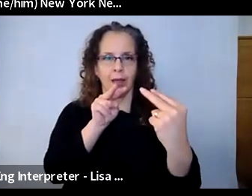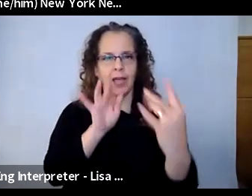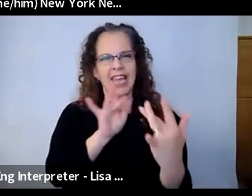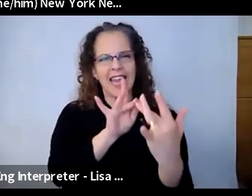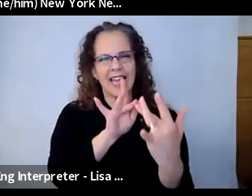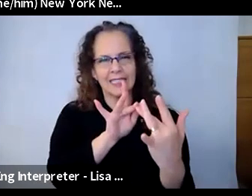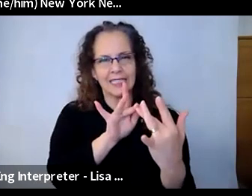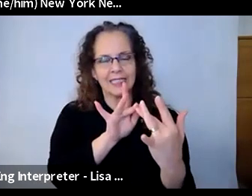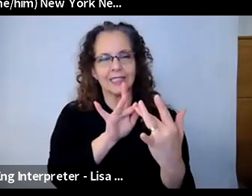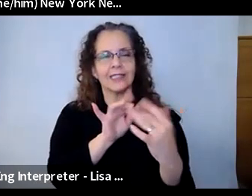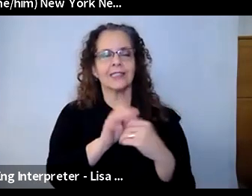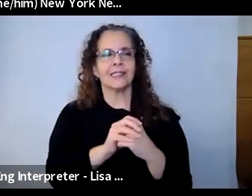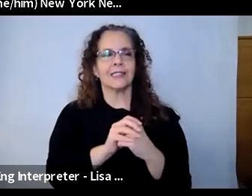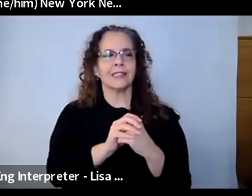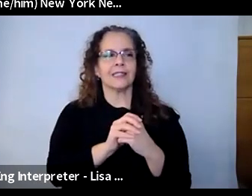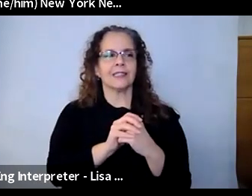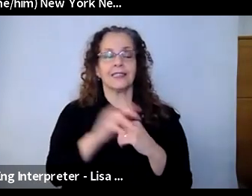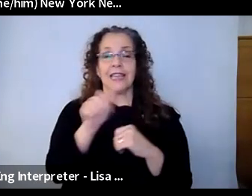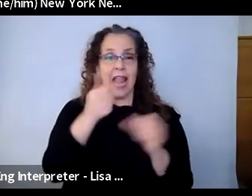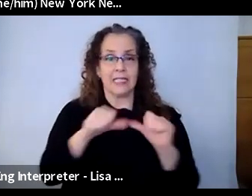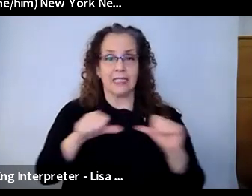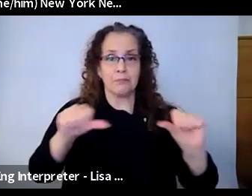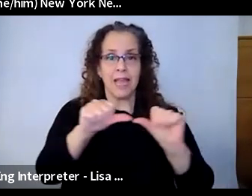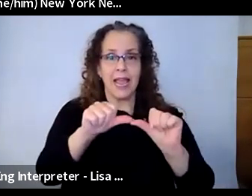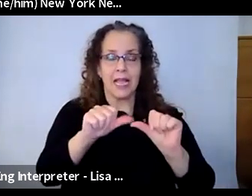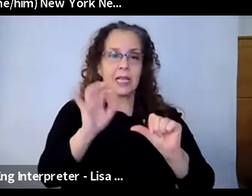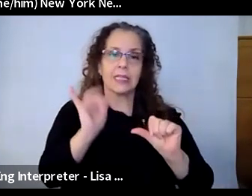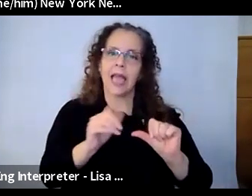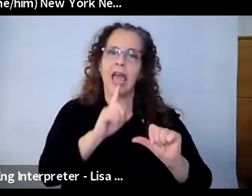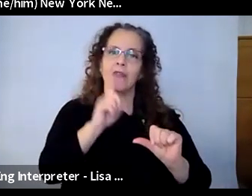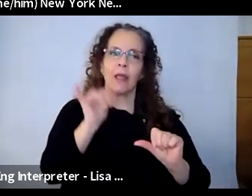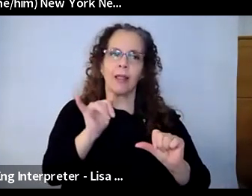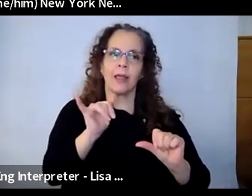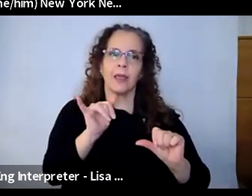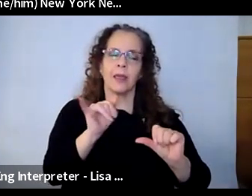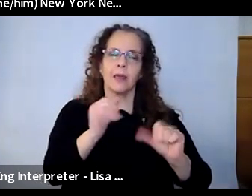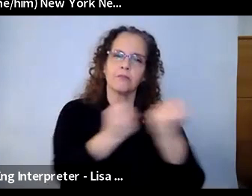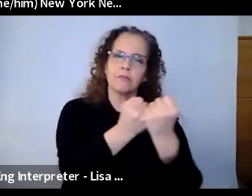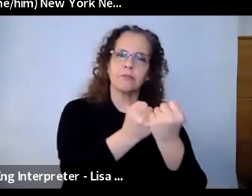a participant in a space can be so affirming, and is so hard in